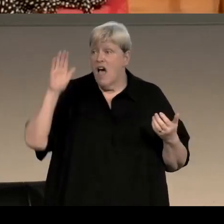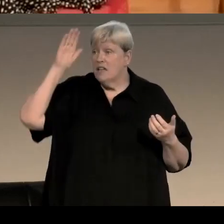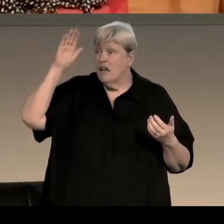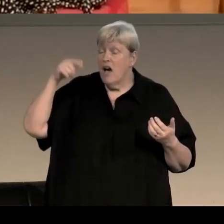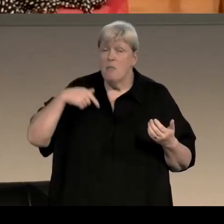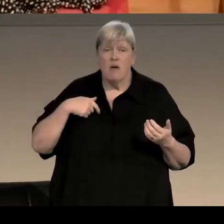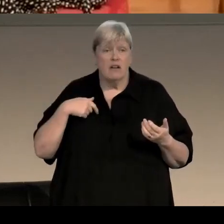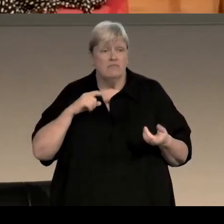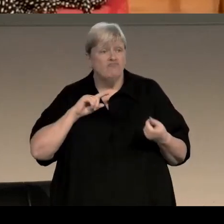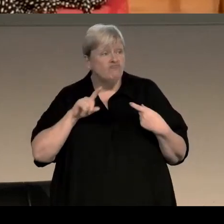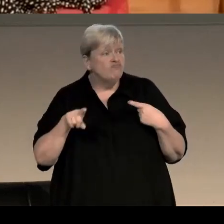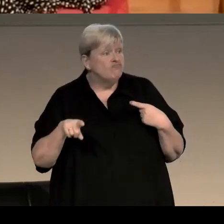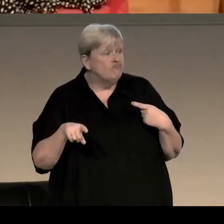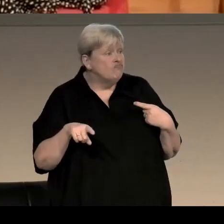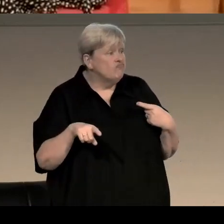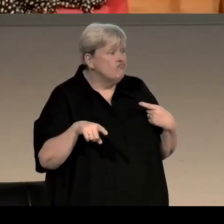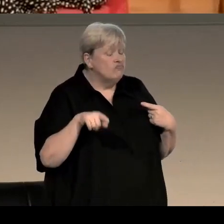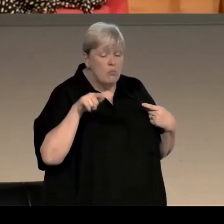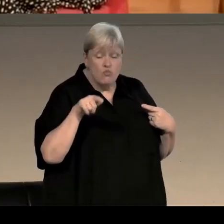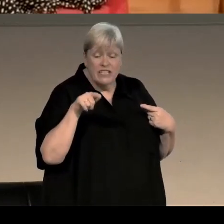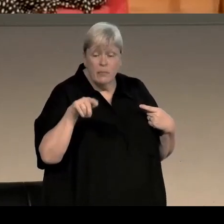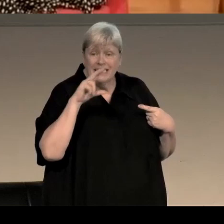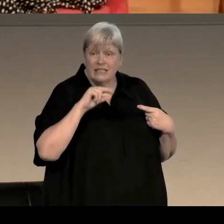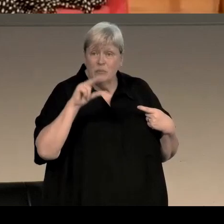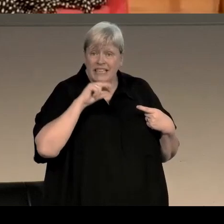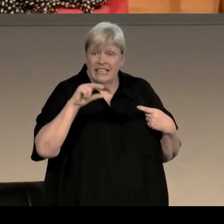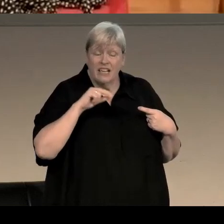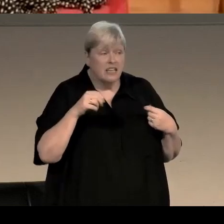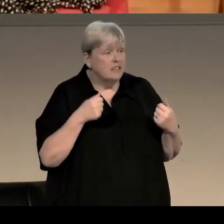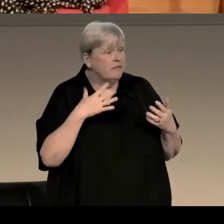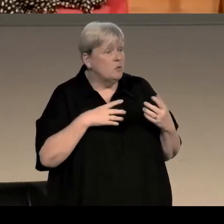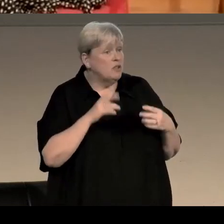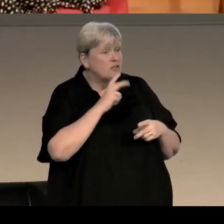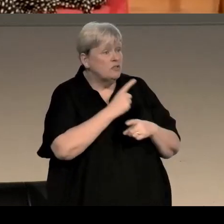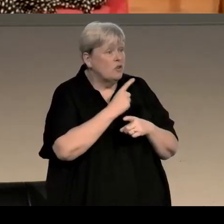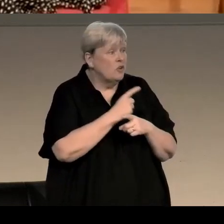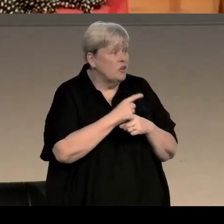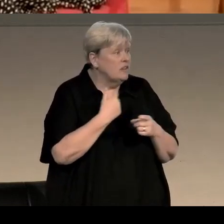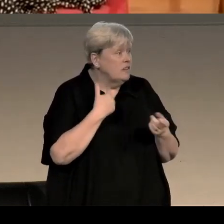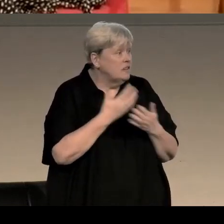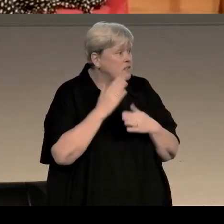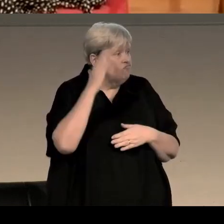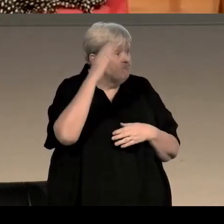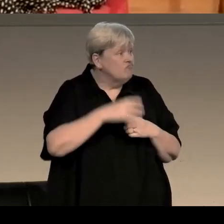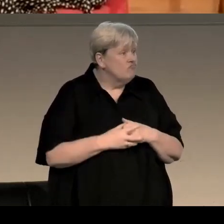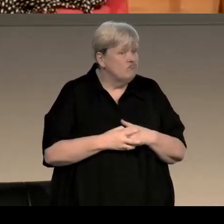and then when I call upon you there's a wee button on your desk that will allow you to speak. Did anyone have a question they'd like to ask?